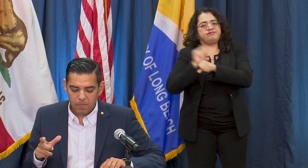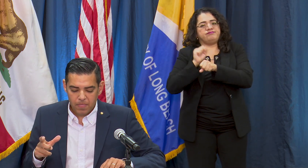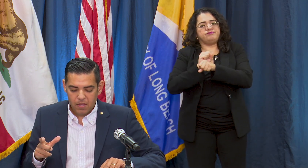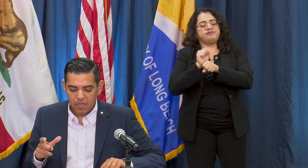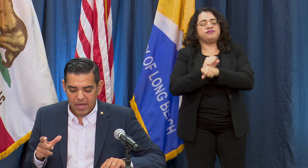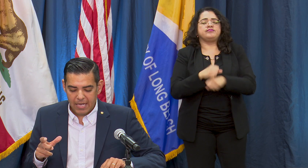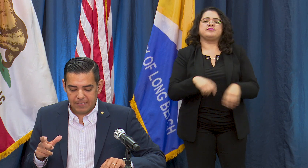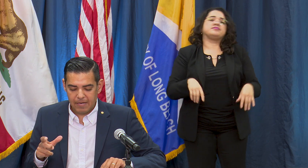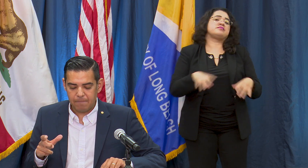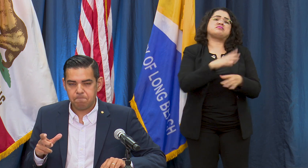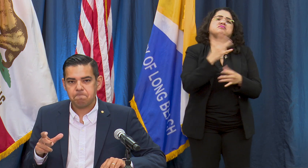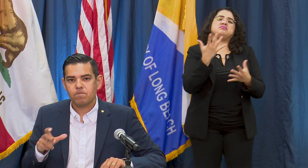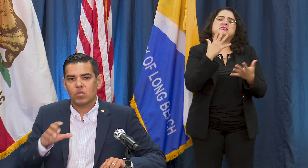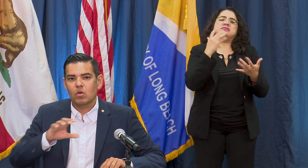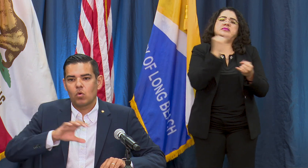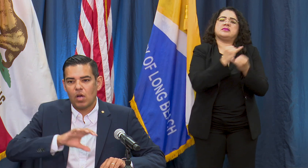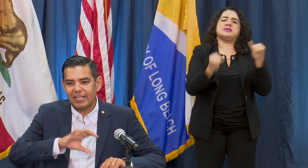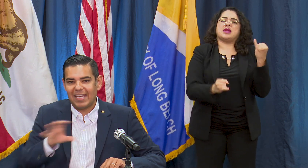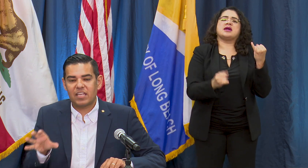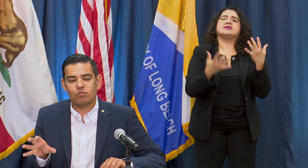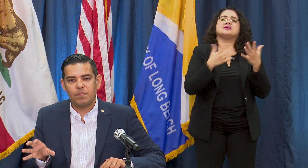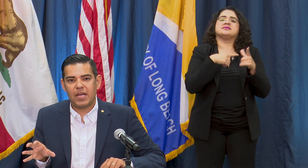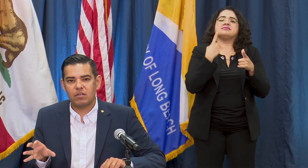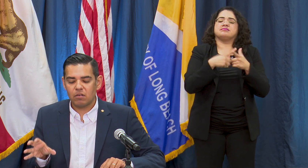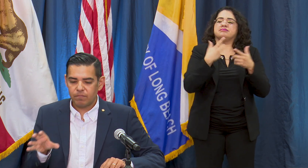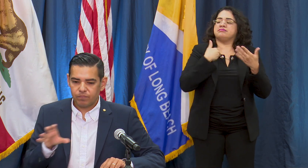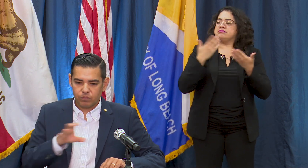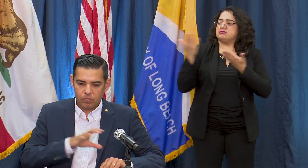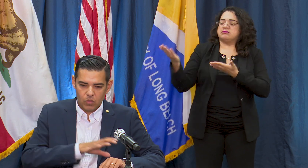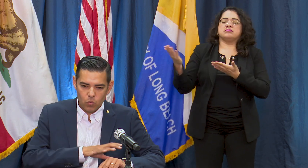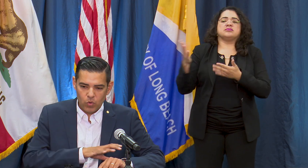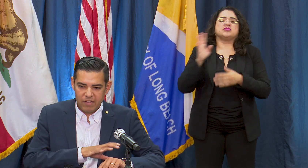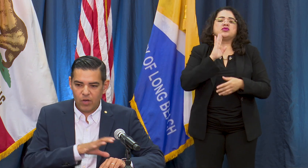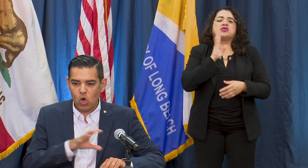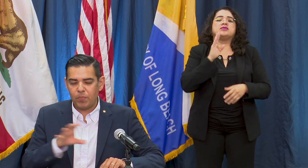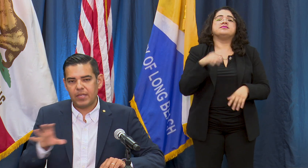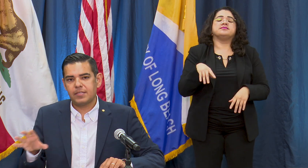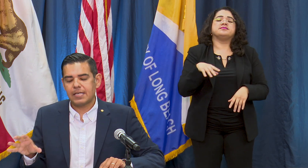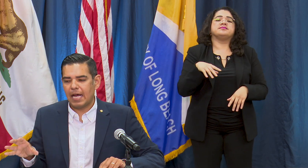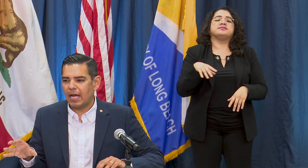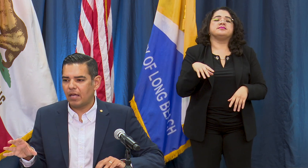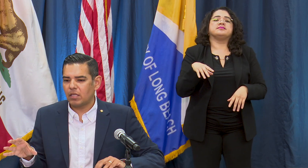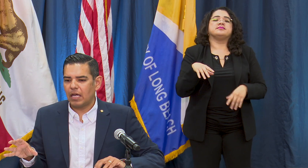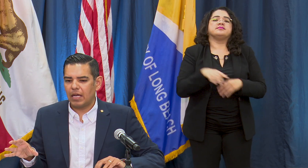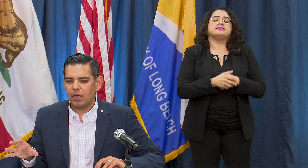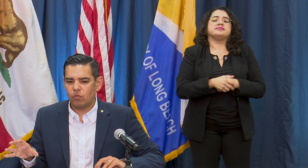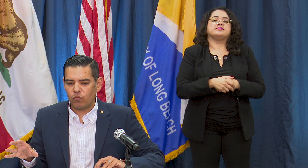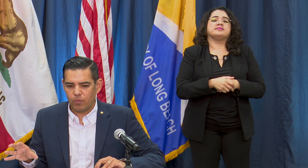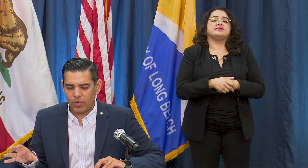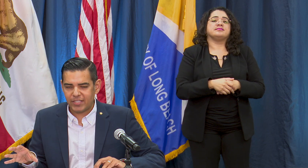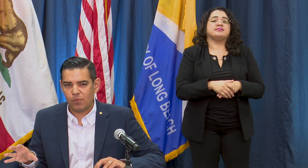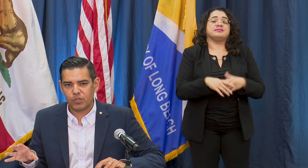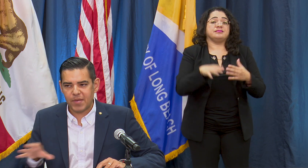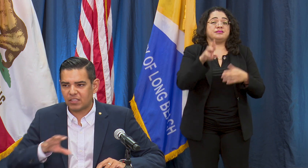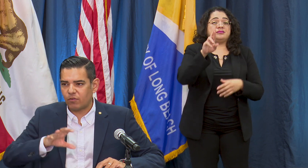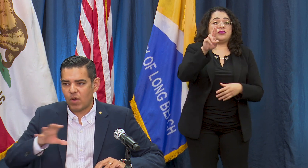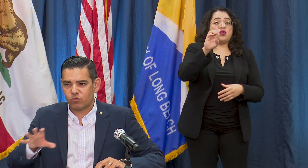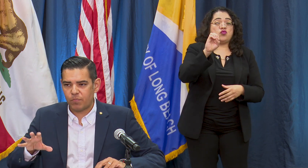that again as a reminder we have opened from a retail perspective, a restaurant